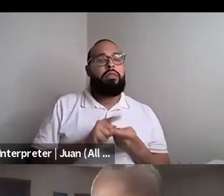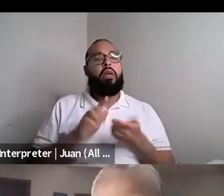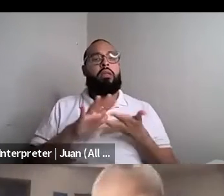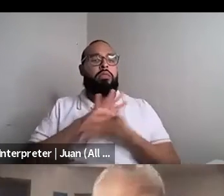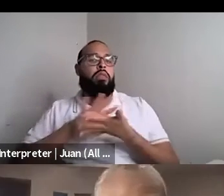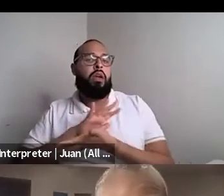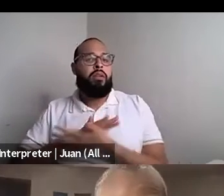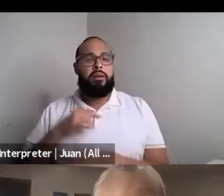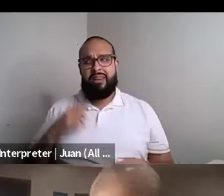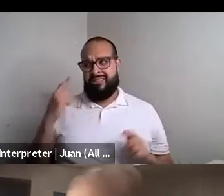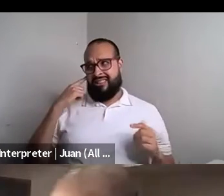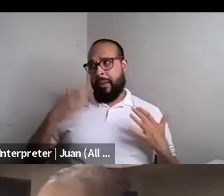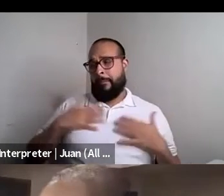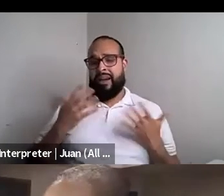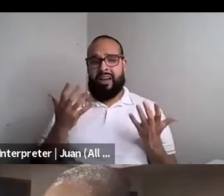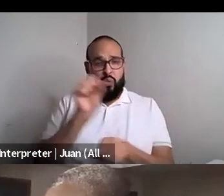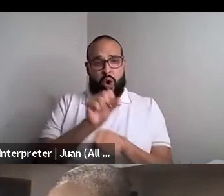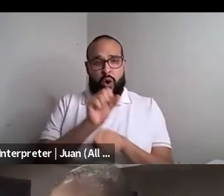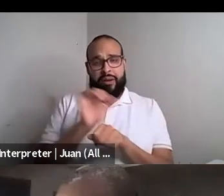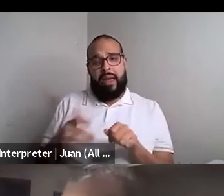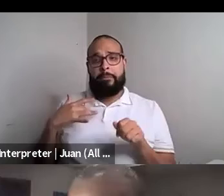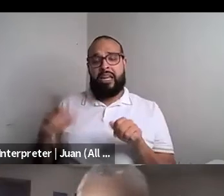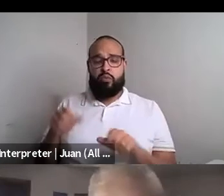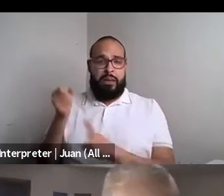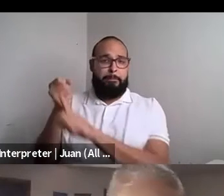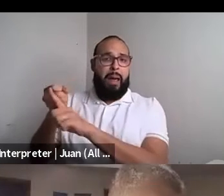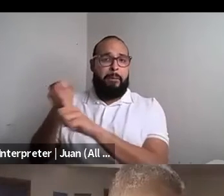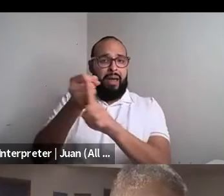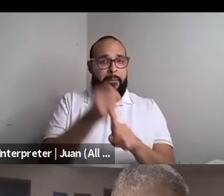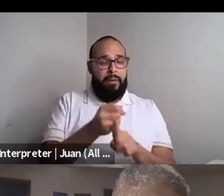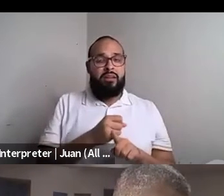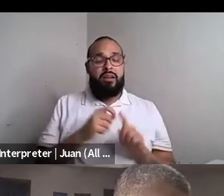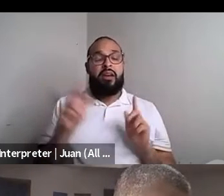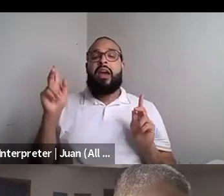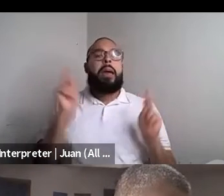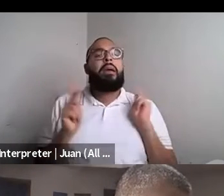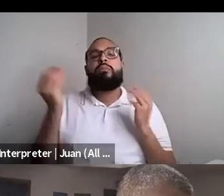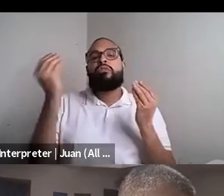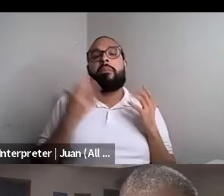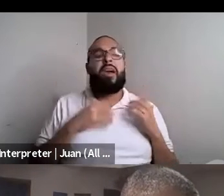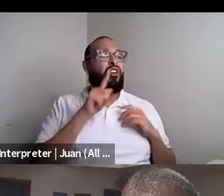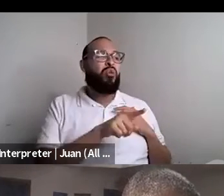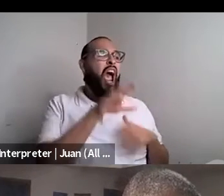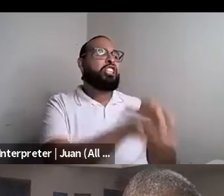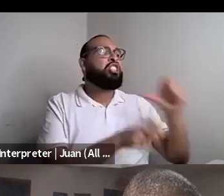Kokumo: I was always told like that's problematic. I was always told that I was taking up too much space you know which is which is that successes trope.